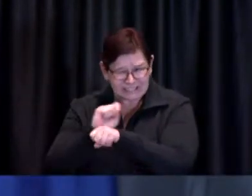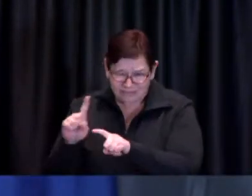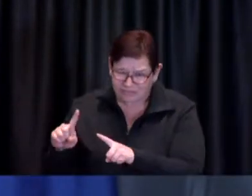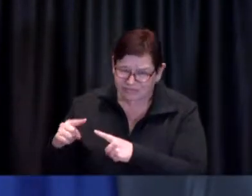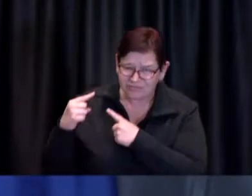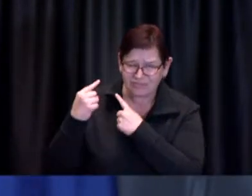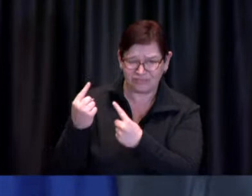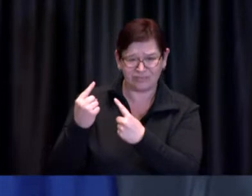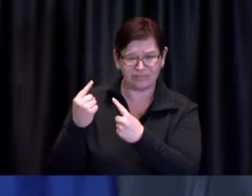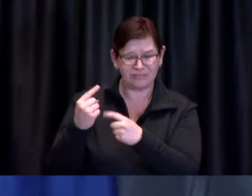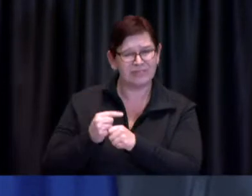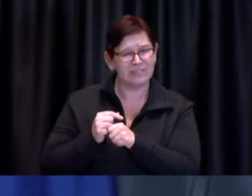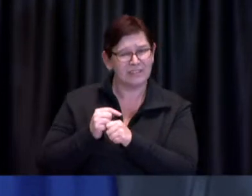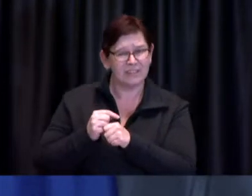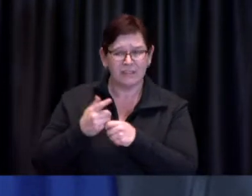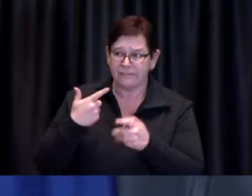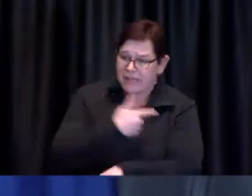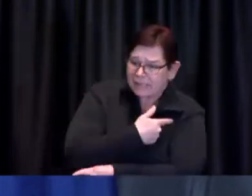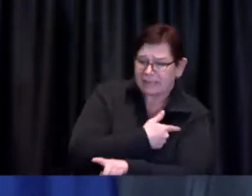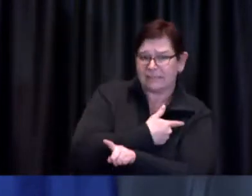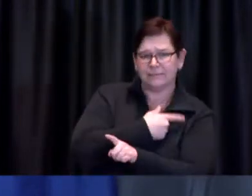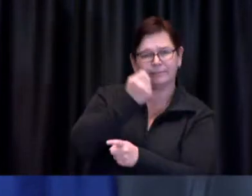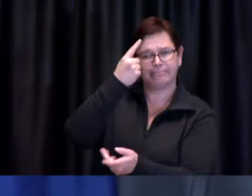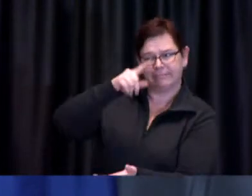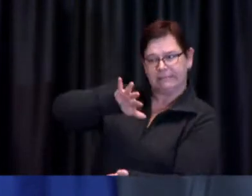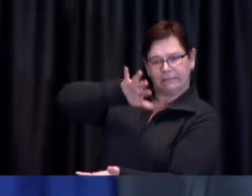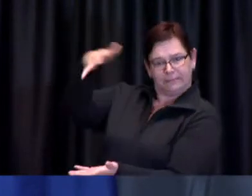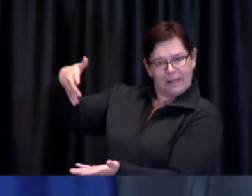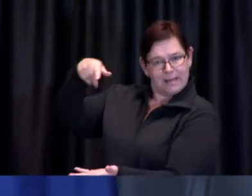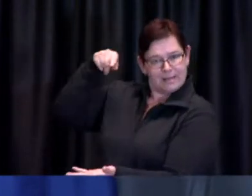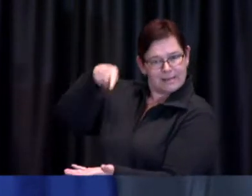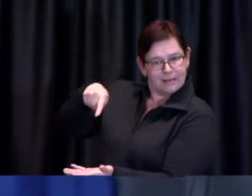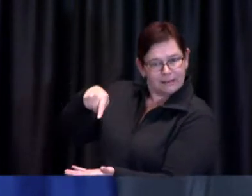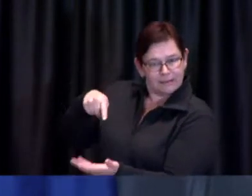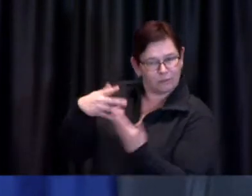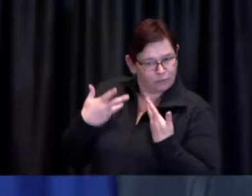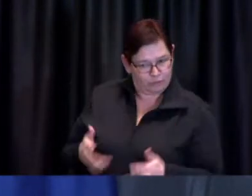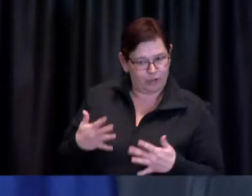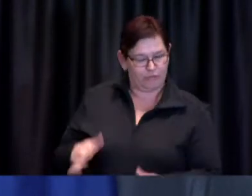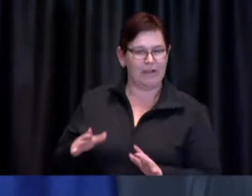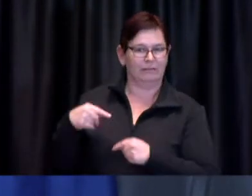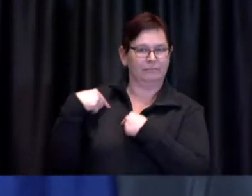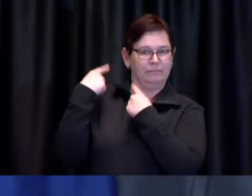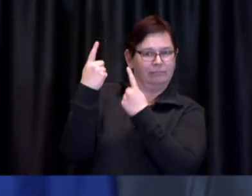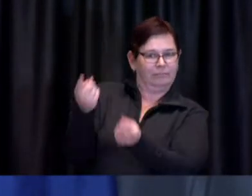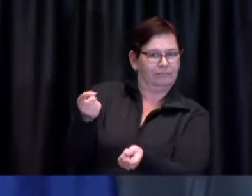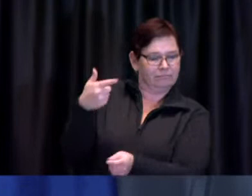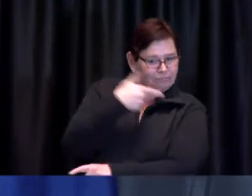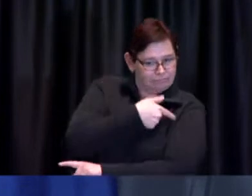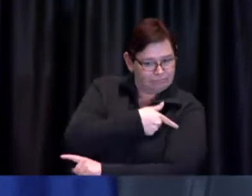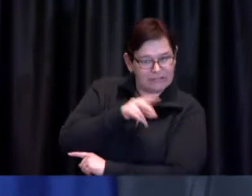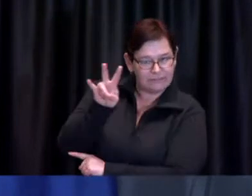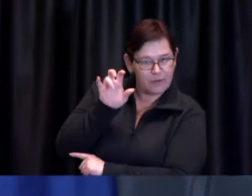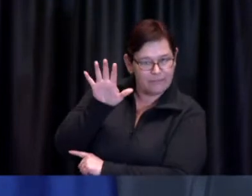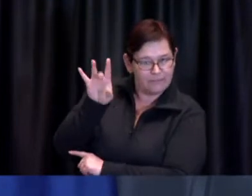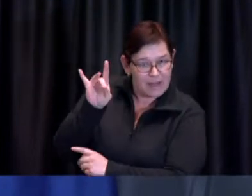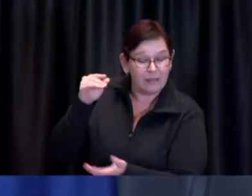As of last night, more than 758,882 doses have been administered in the City of Toronto.